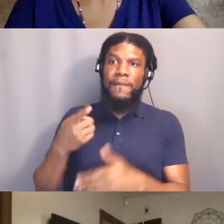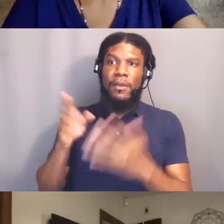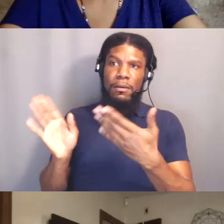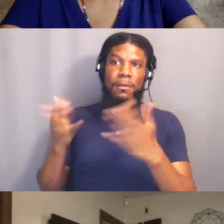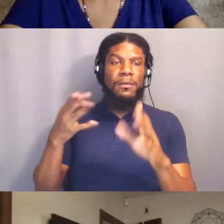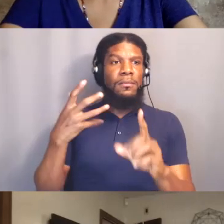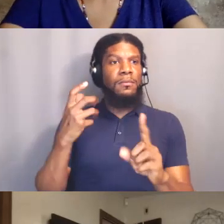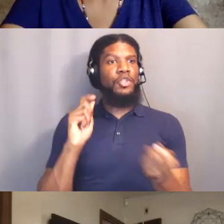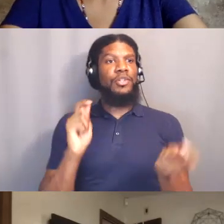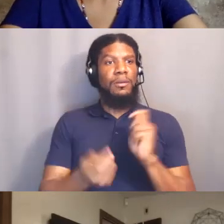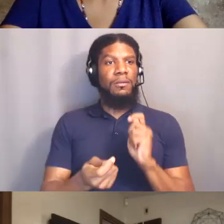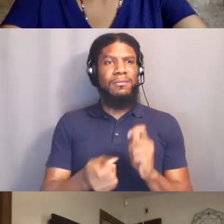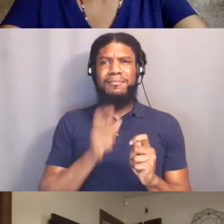all sorts of things that need to happen